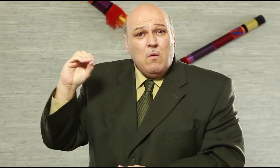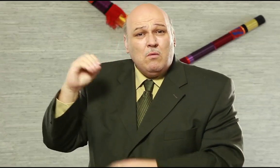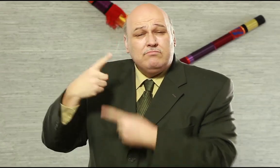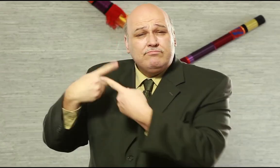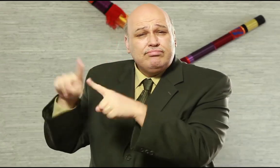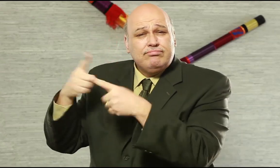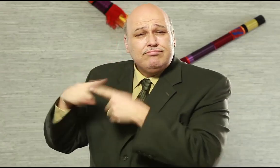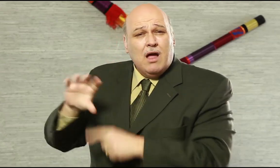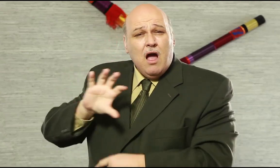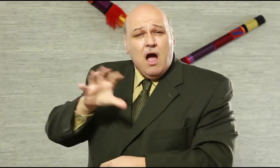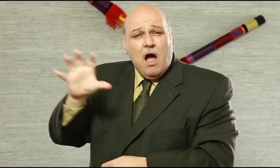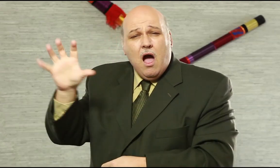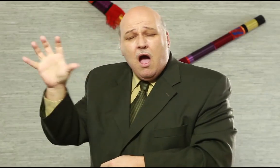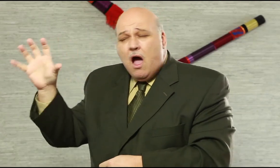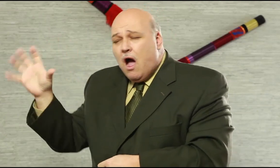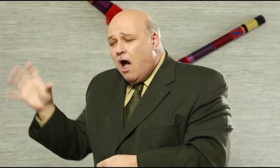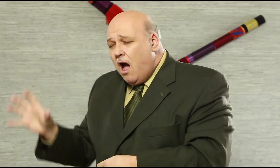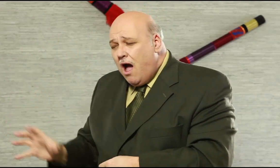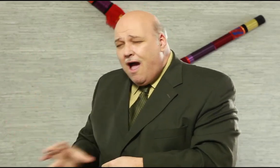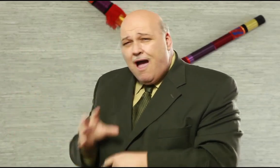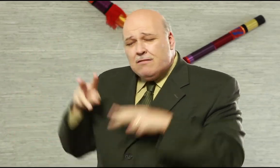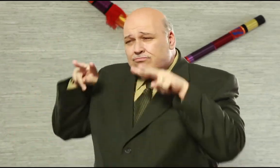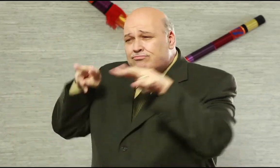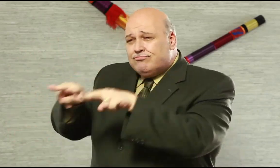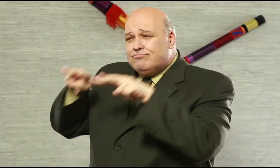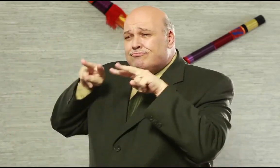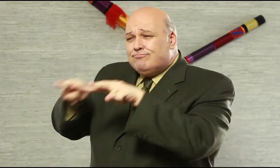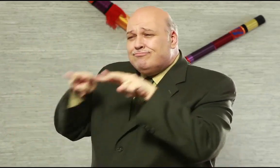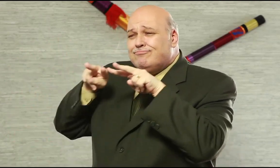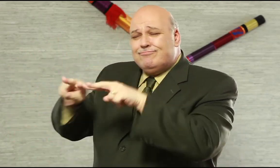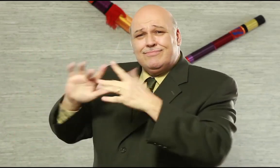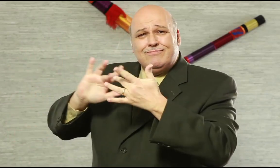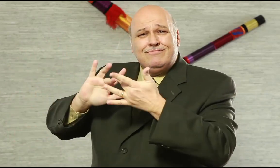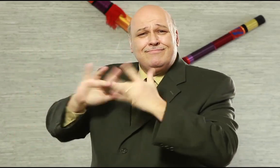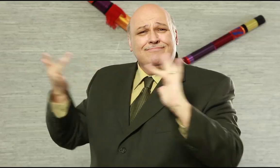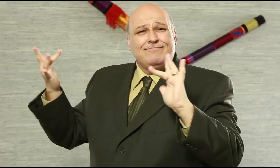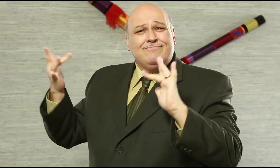world to watch every week! People from over